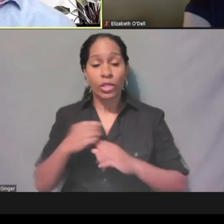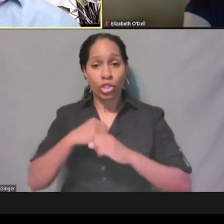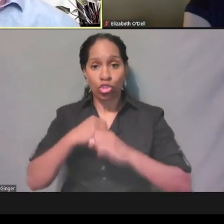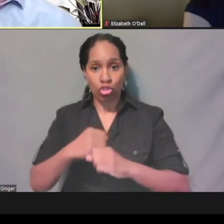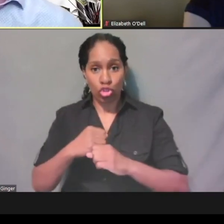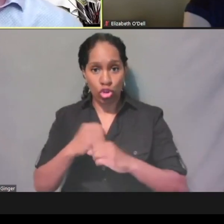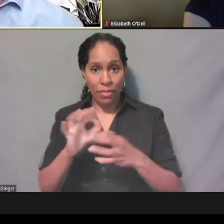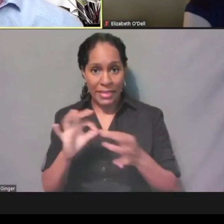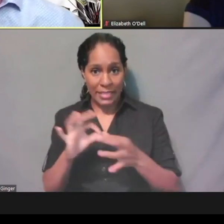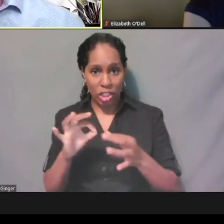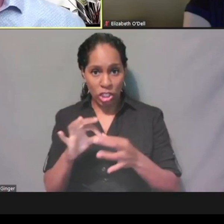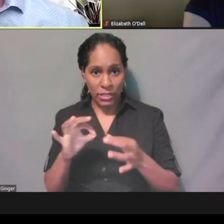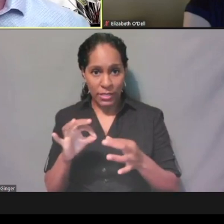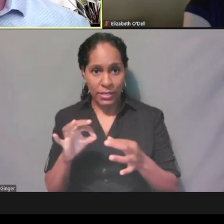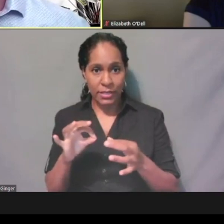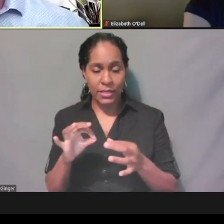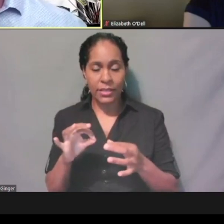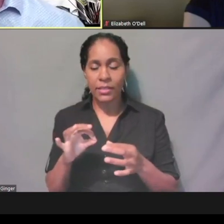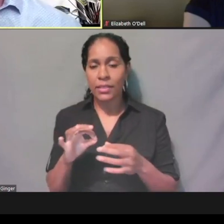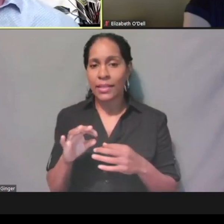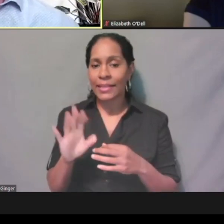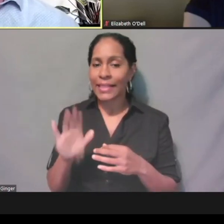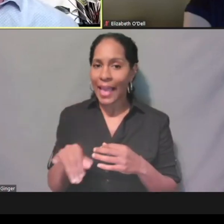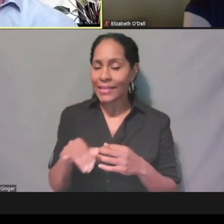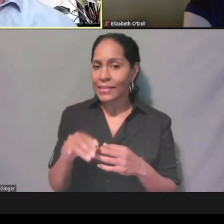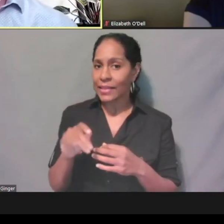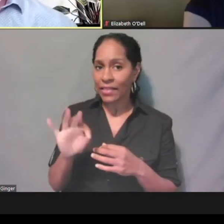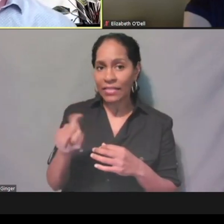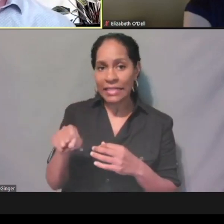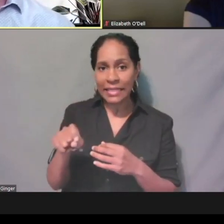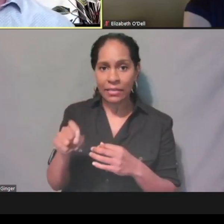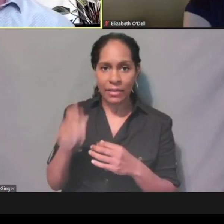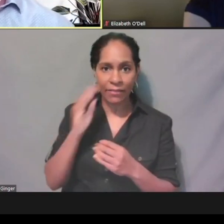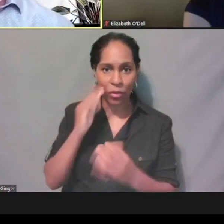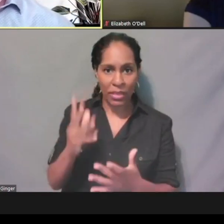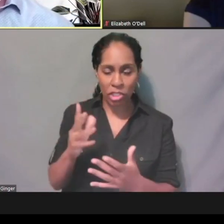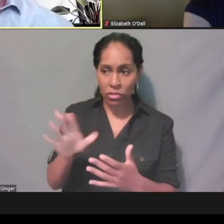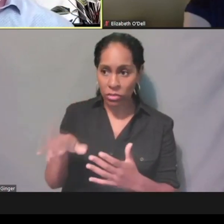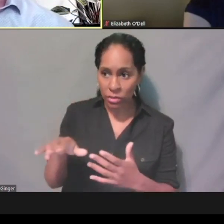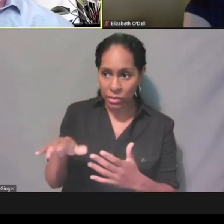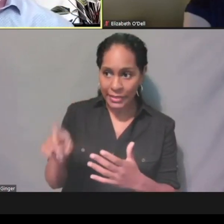Hey, I also need this information, that still has to be followed up